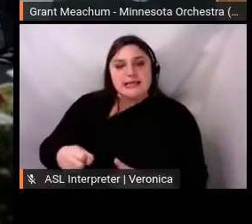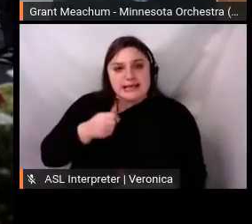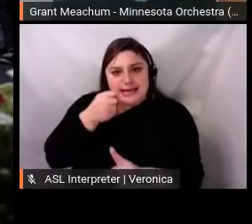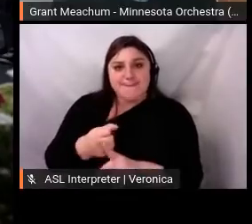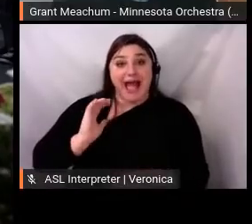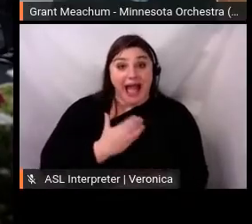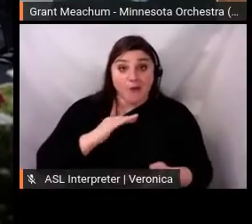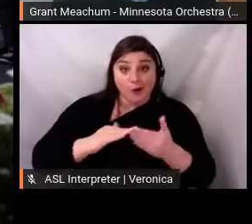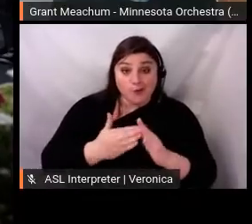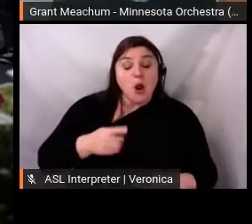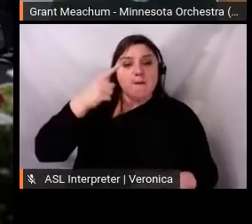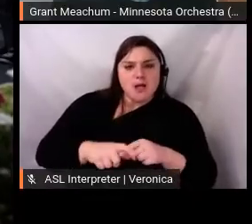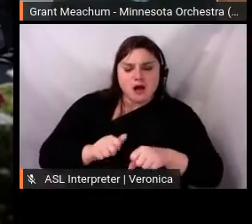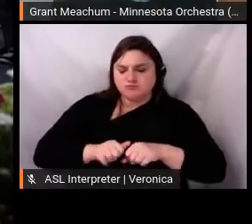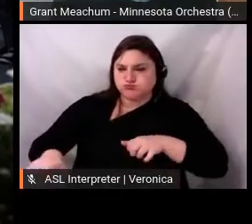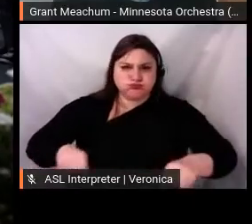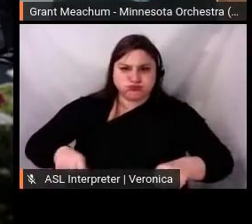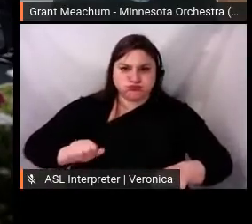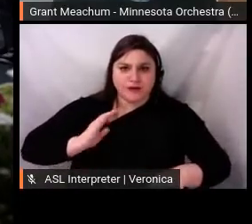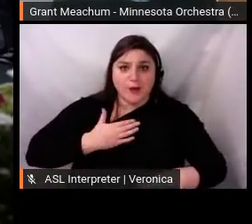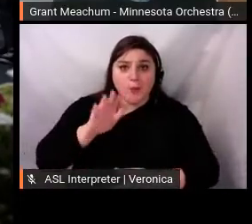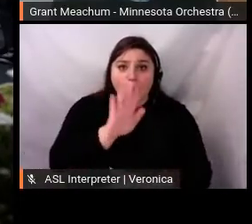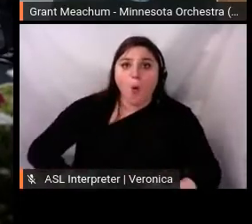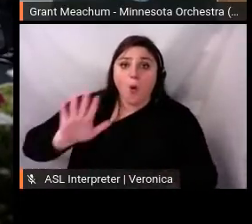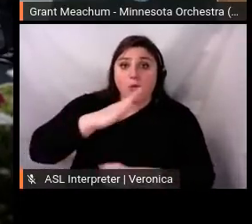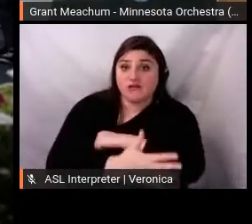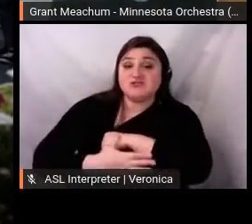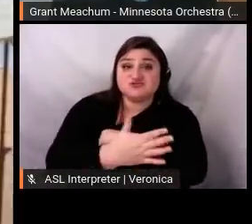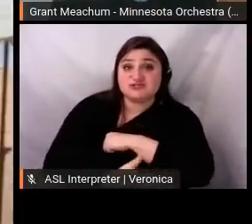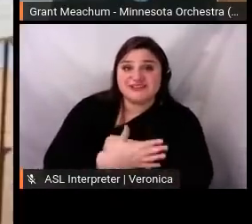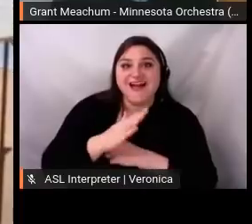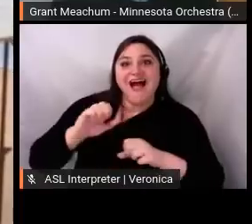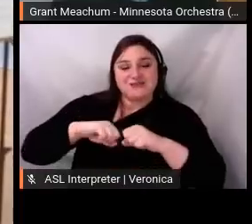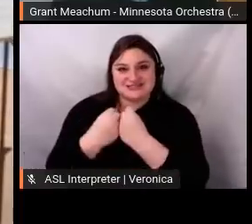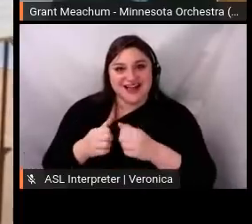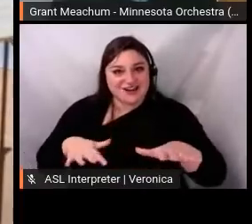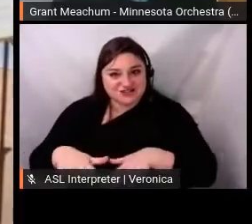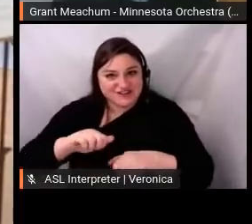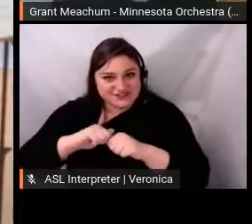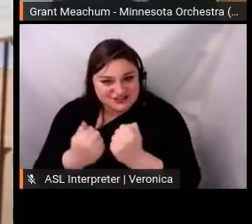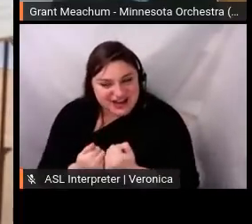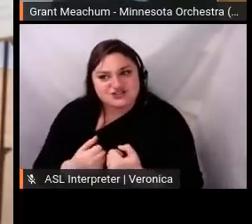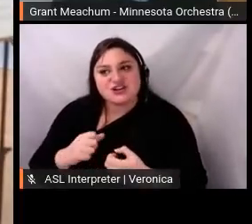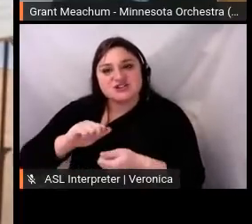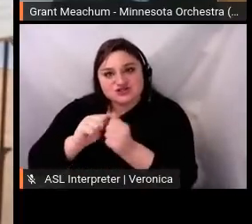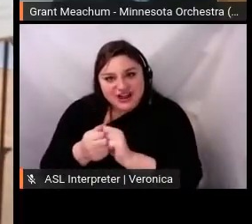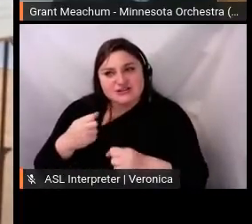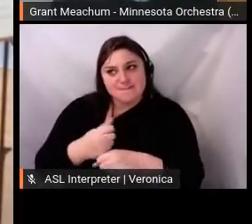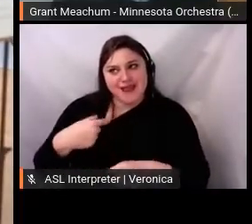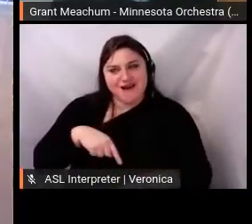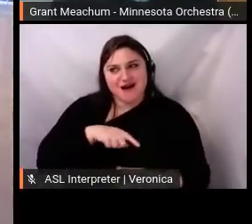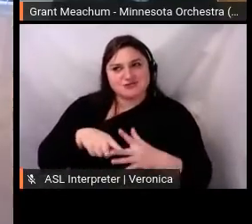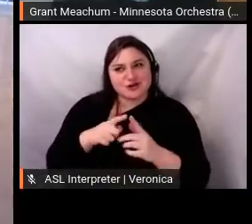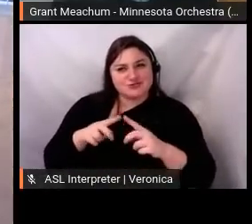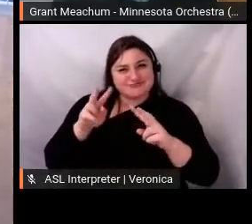immediate focus to the injustice pervading our society, and caused us to assess the role we have, individually collectively, and as an